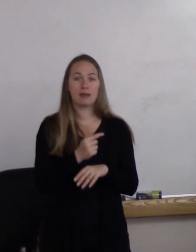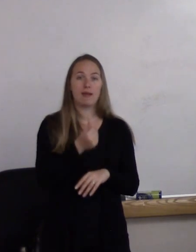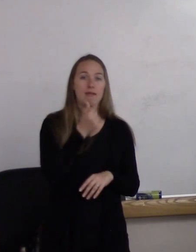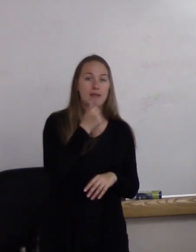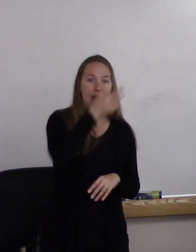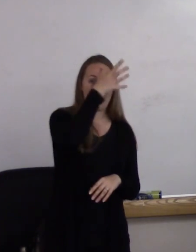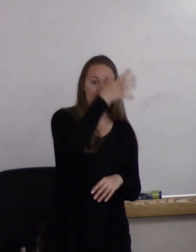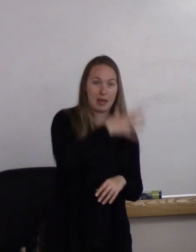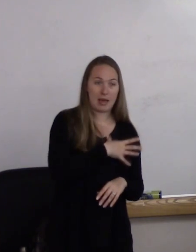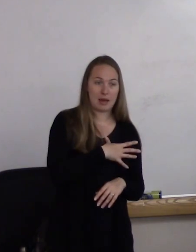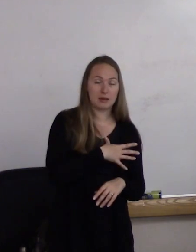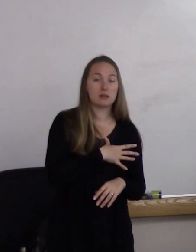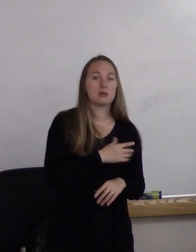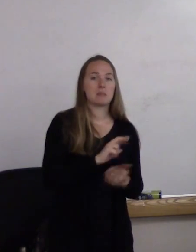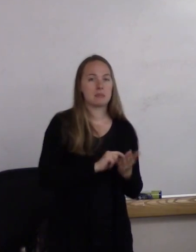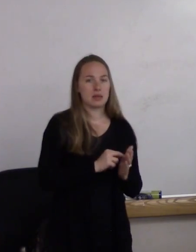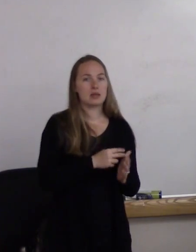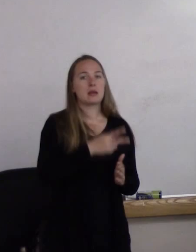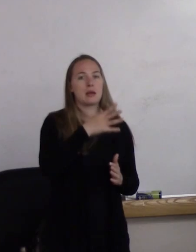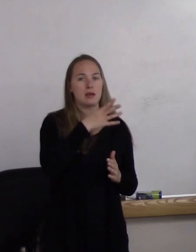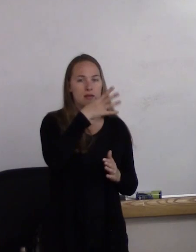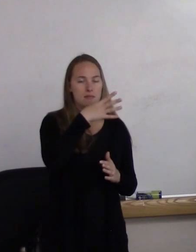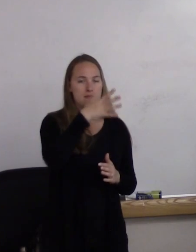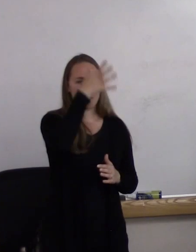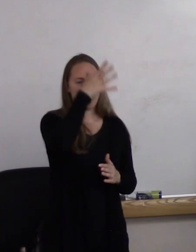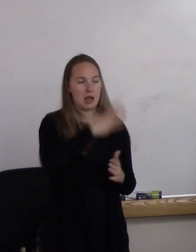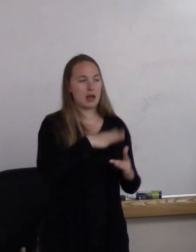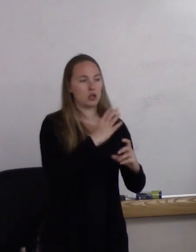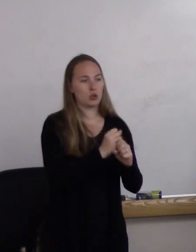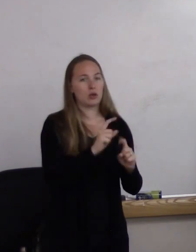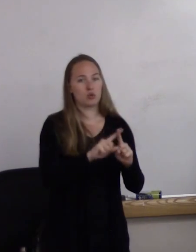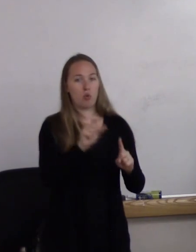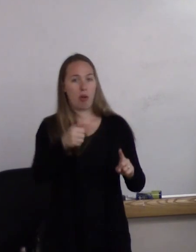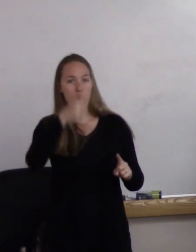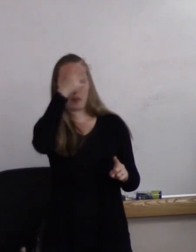who's a man who's attracted to other men, or a lesbian, a woman who's attracted to other women.